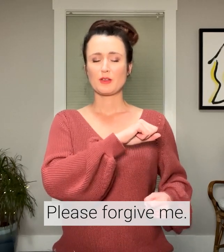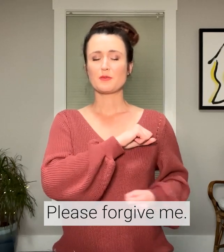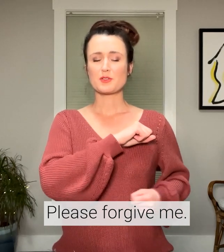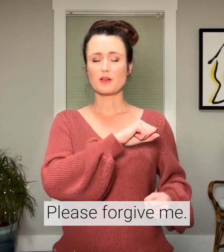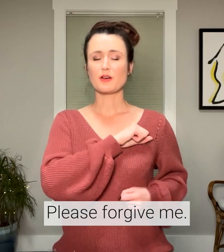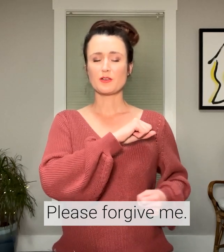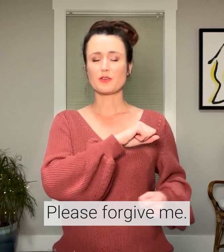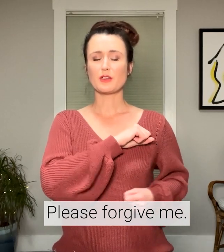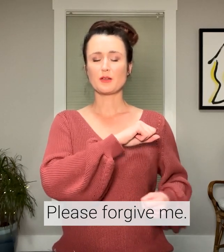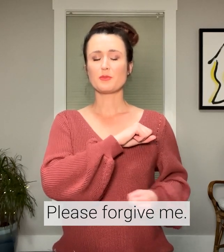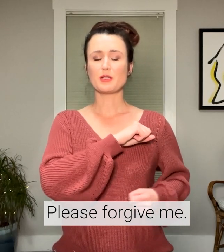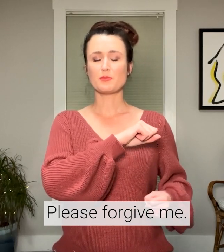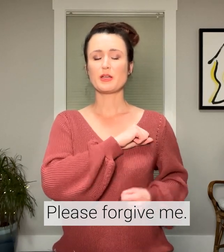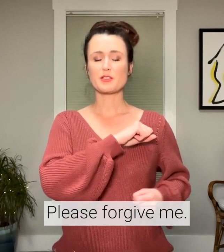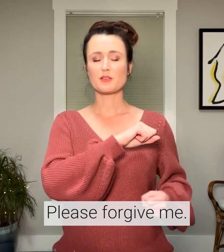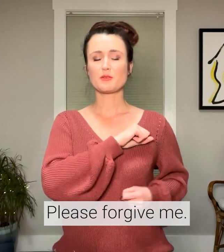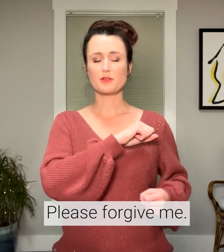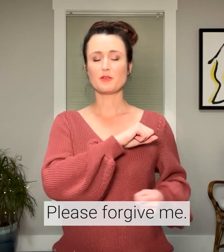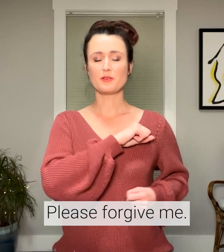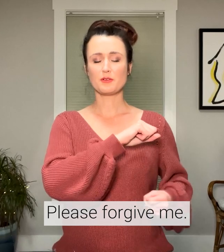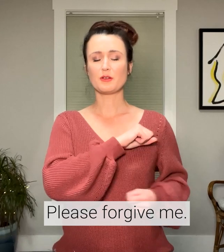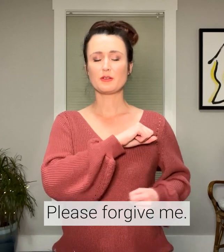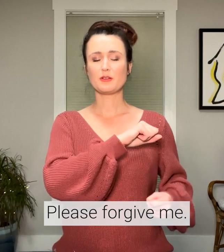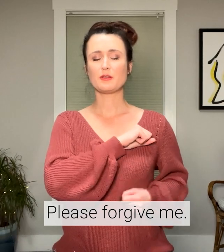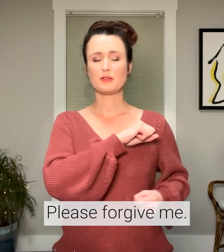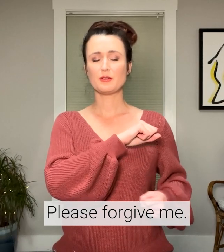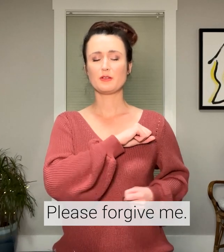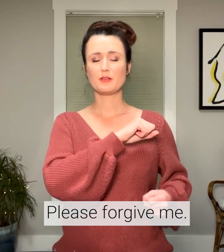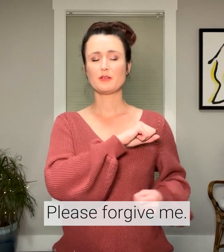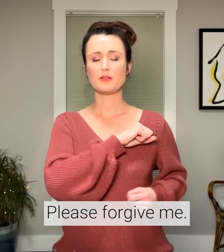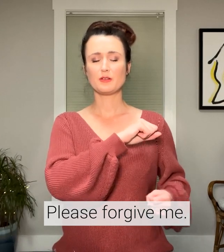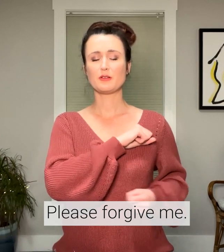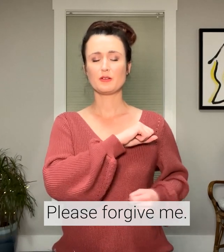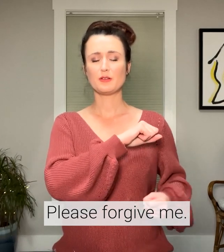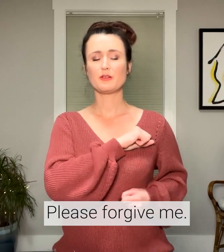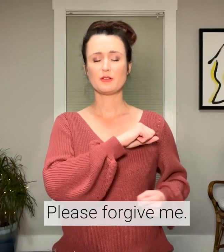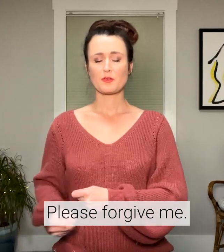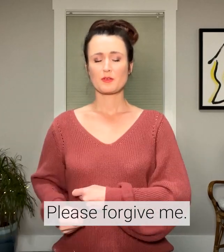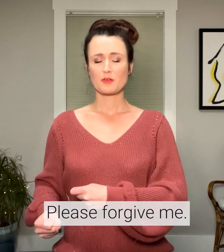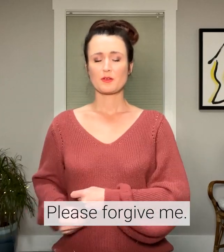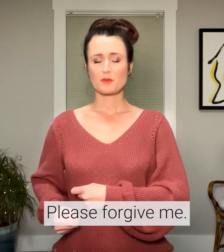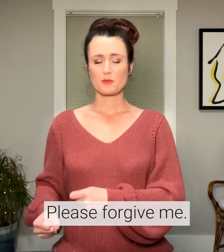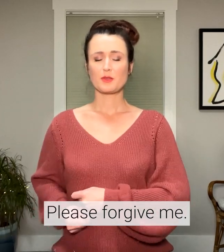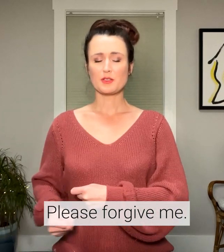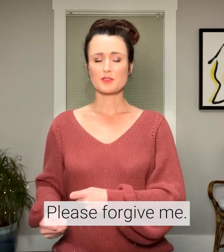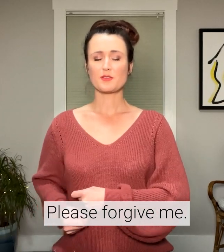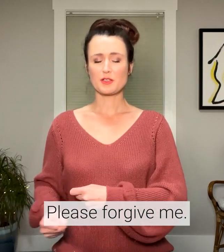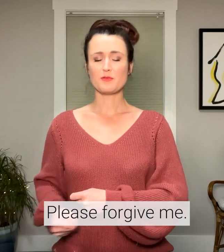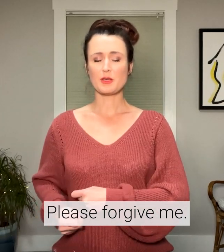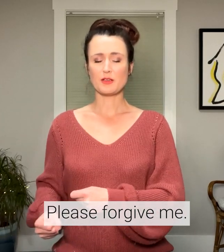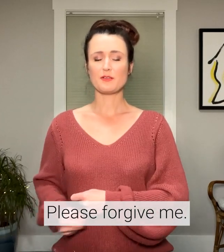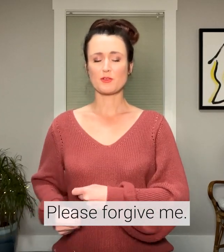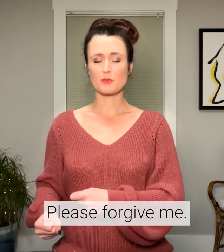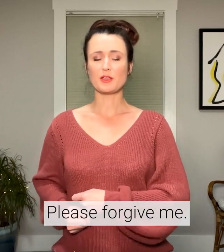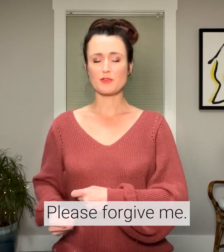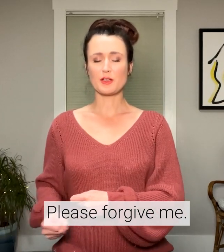I'm sorry for not being patient with you. Please forgive me for believing